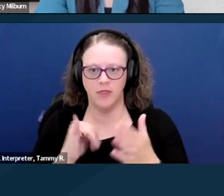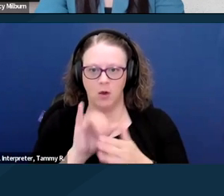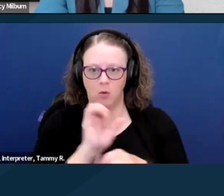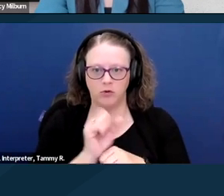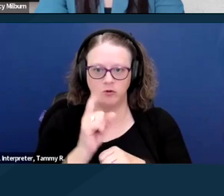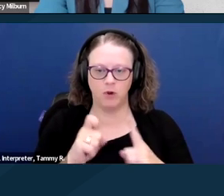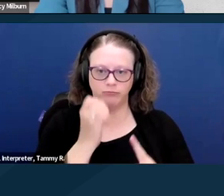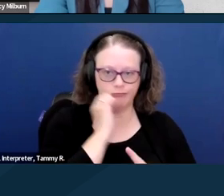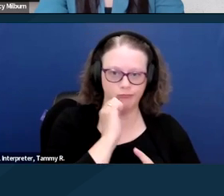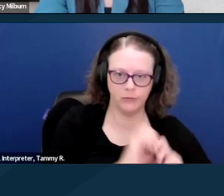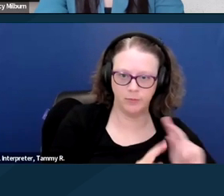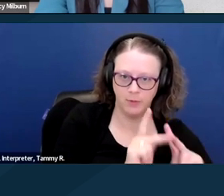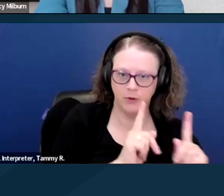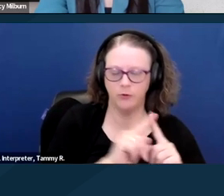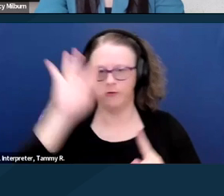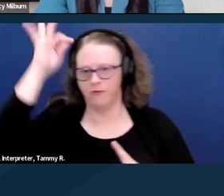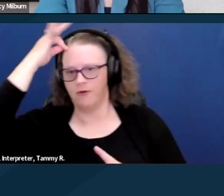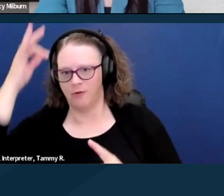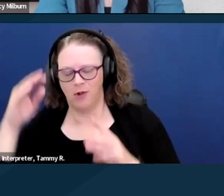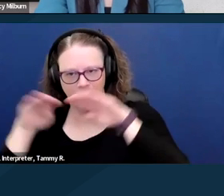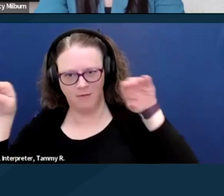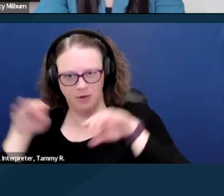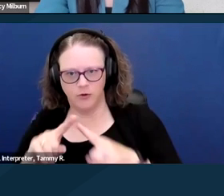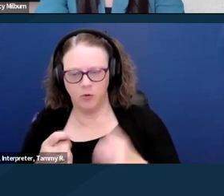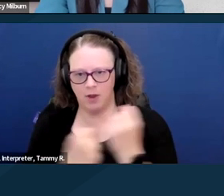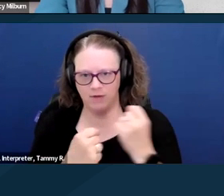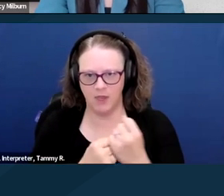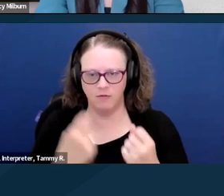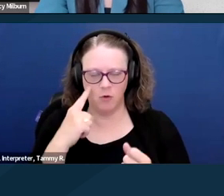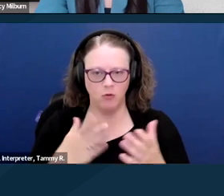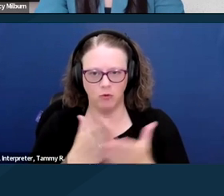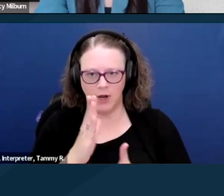to advocate for the rights of individuals with intellectual and developmental disabilities.